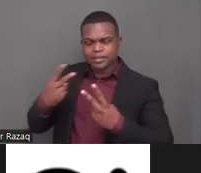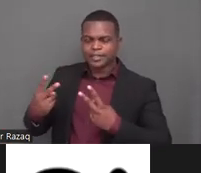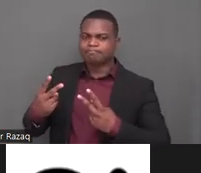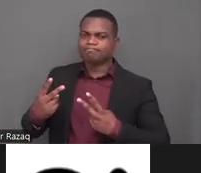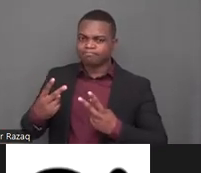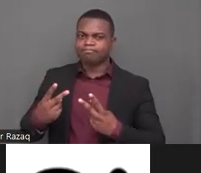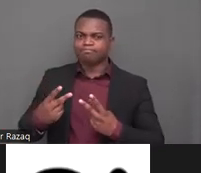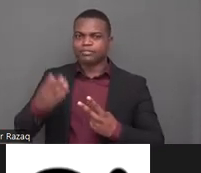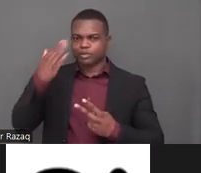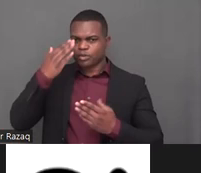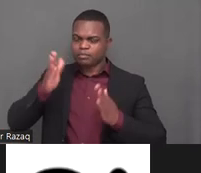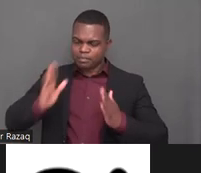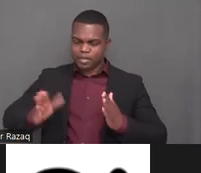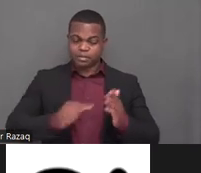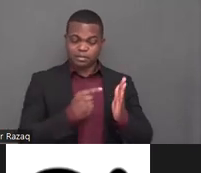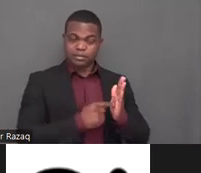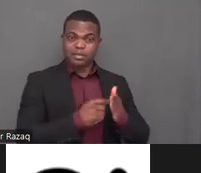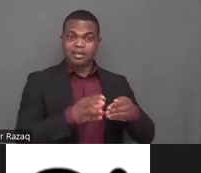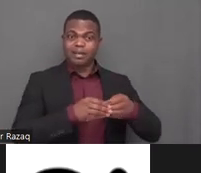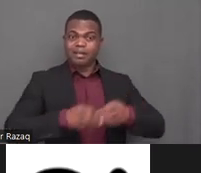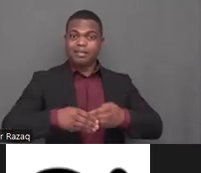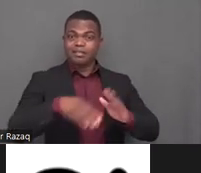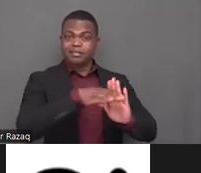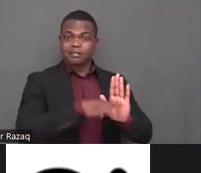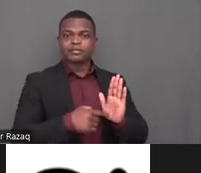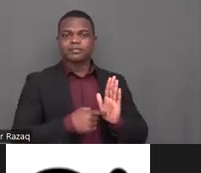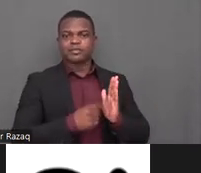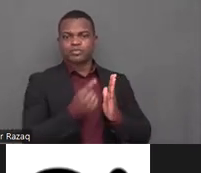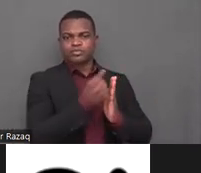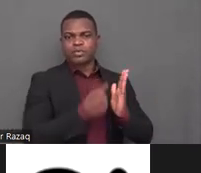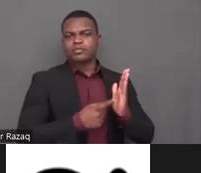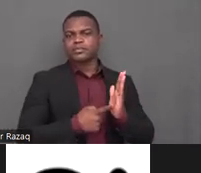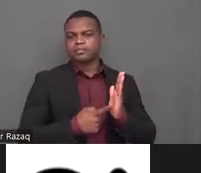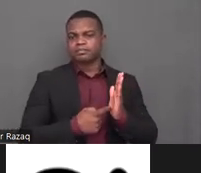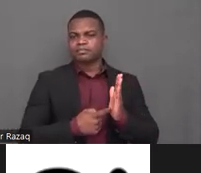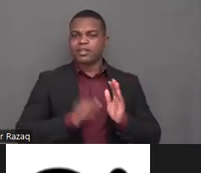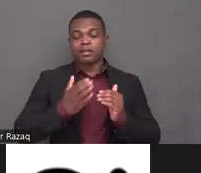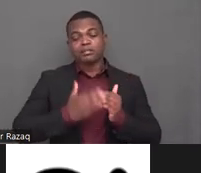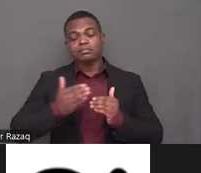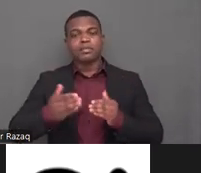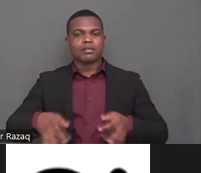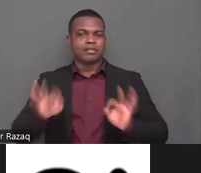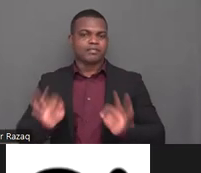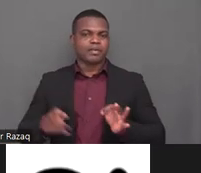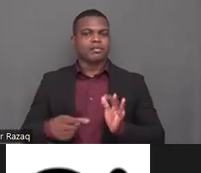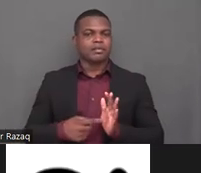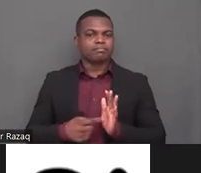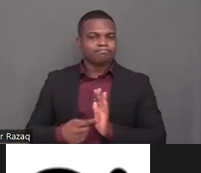to actually taking the steps to to make it a reality to eliminate the institutions all the